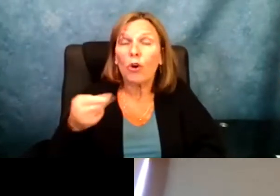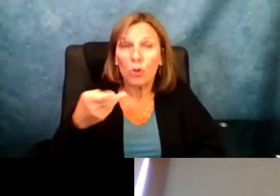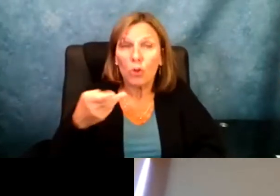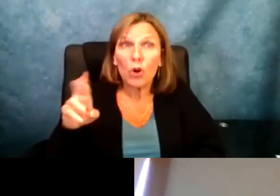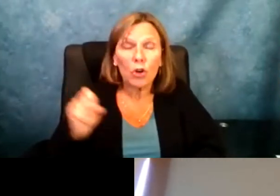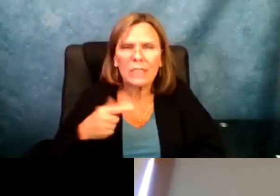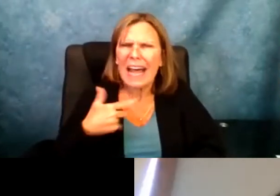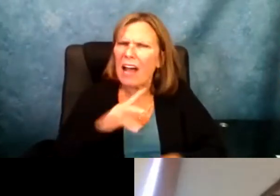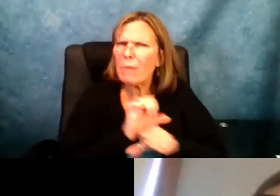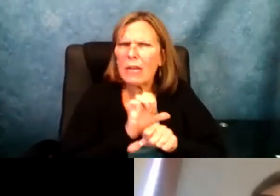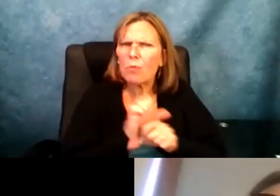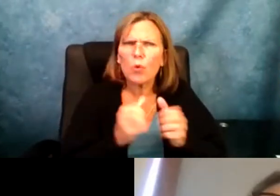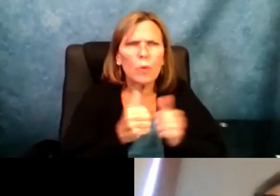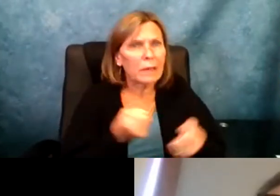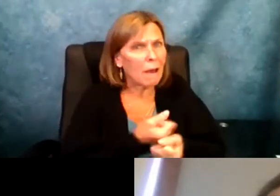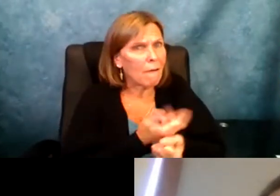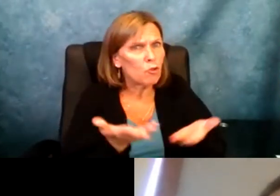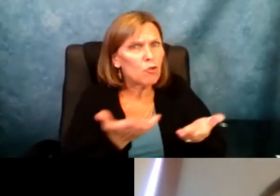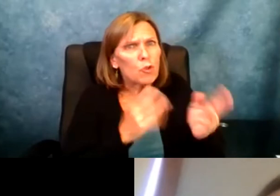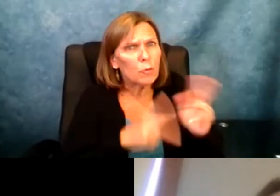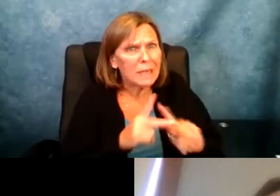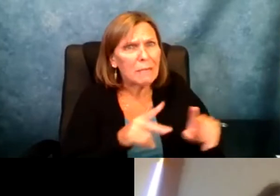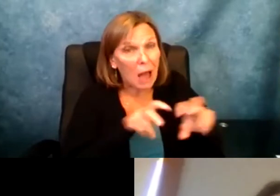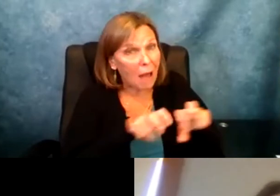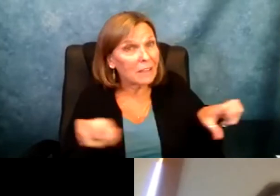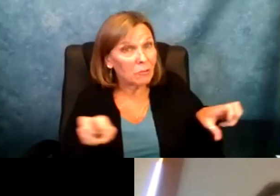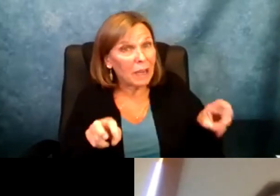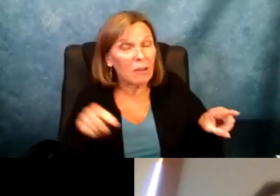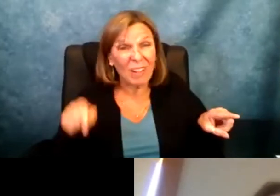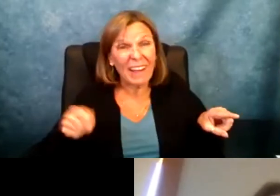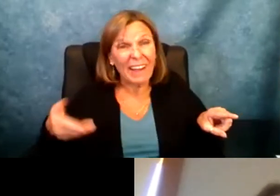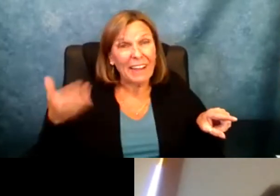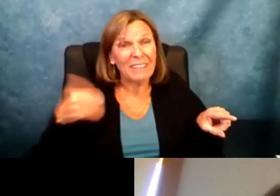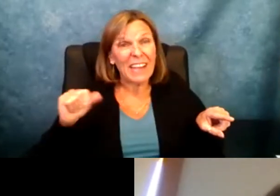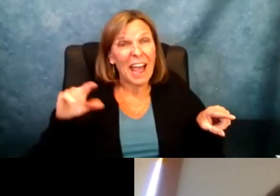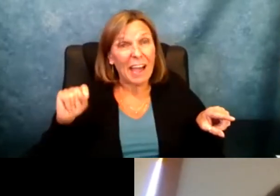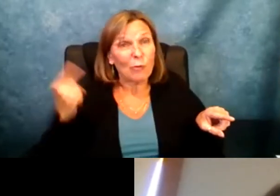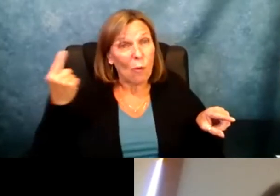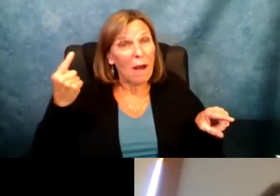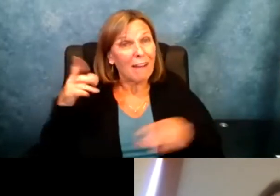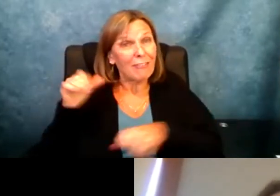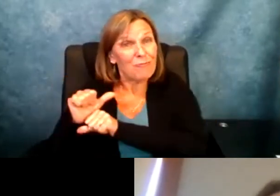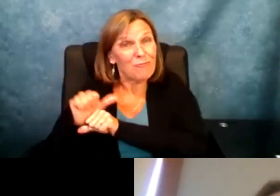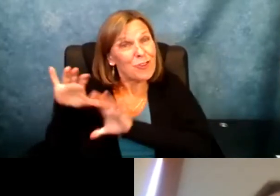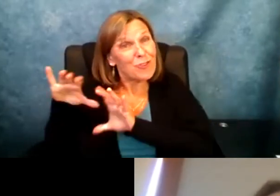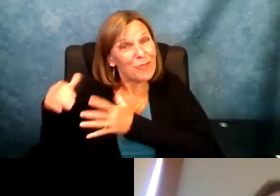champagne valley high school. My pronouns are she/hers/her. I have been working with a few people